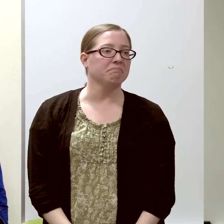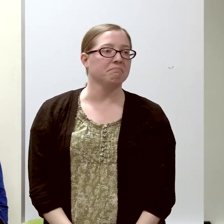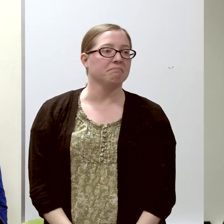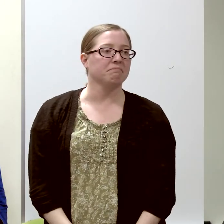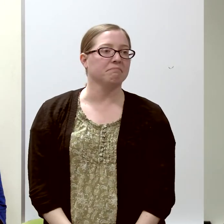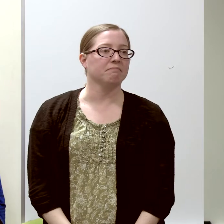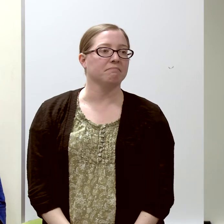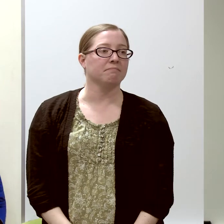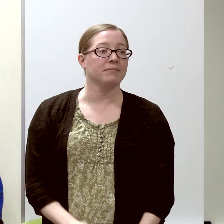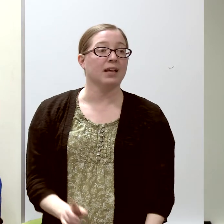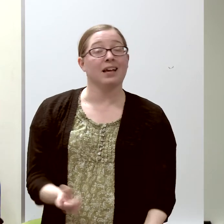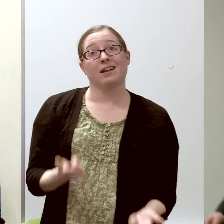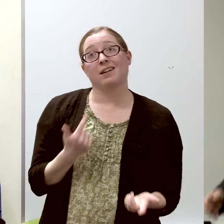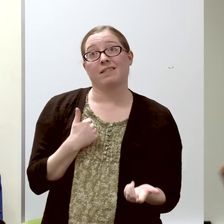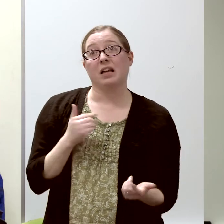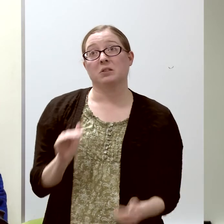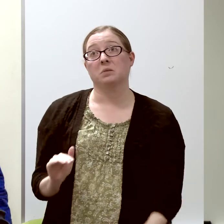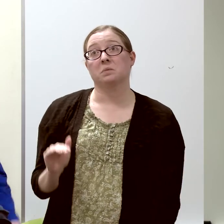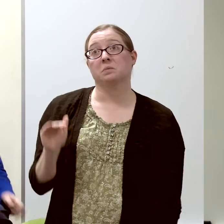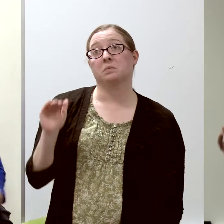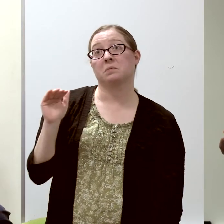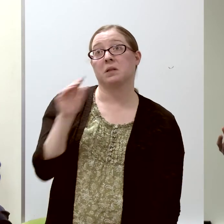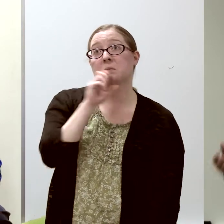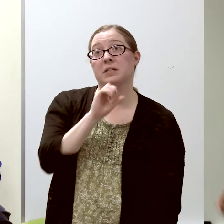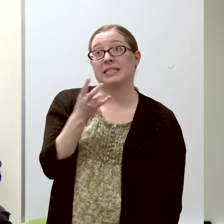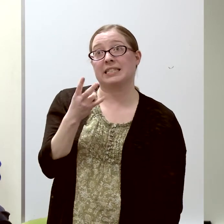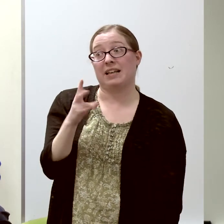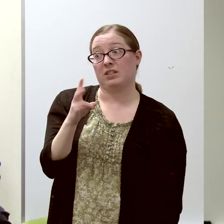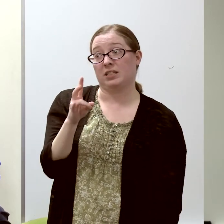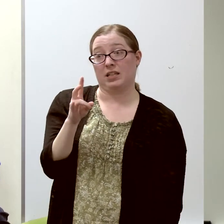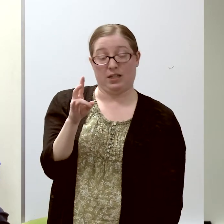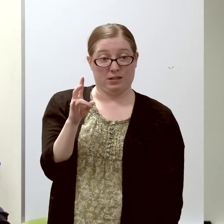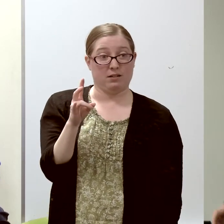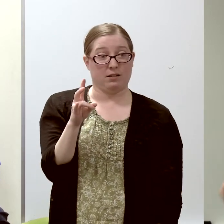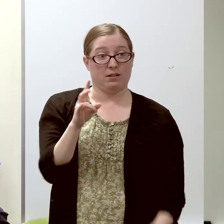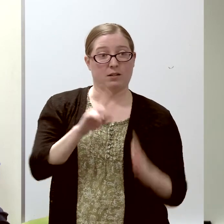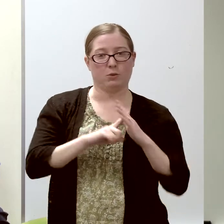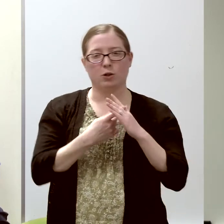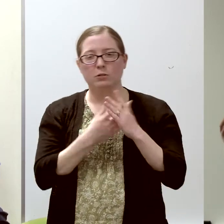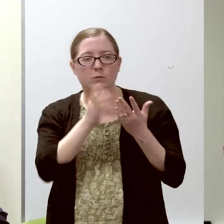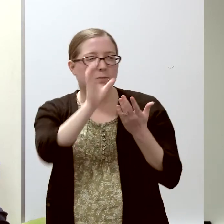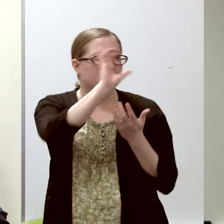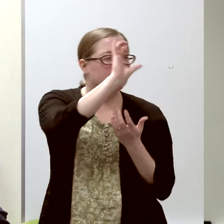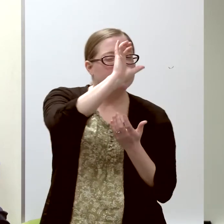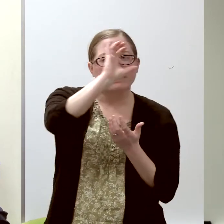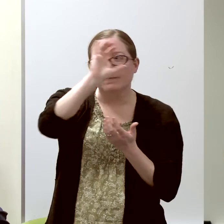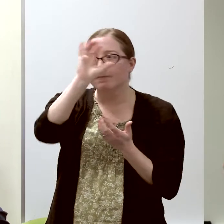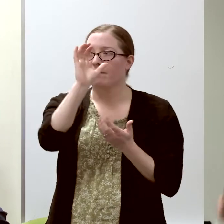and when I informed him when I was 17 and starting to look at colleges